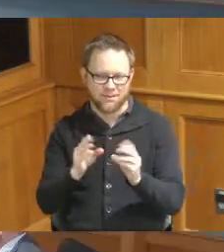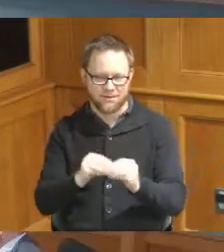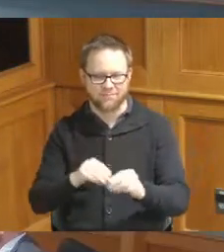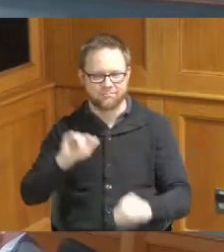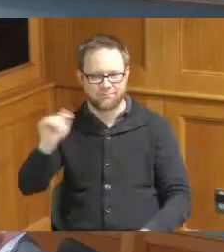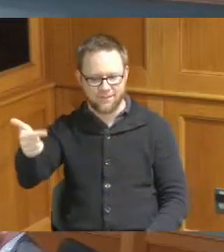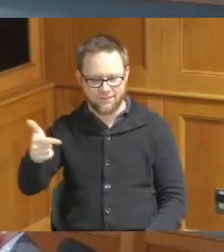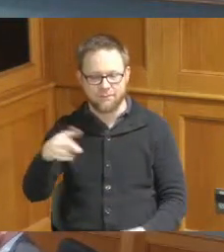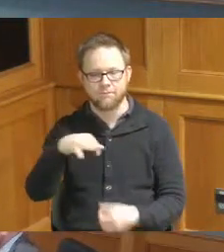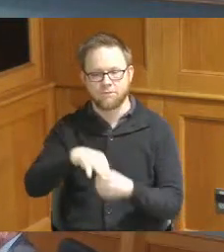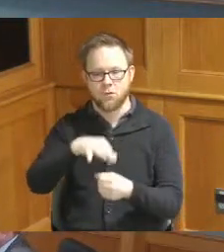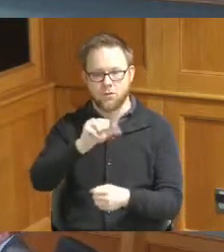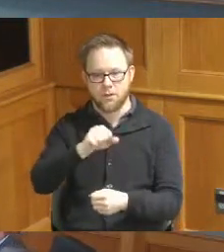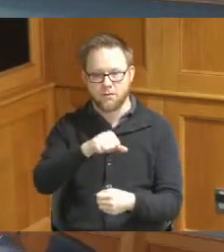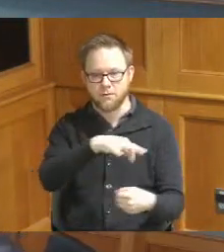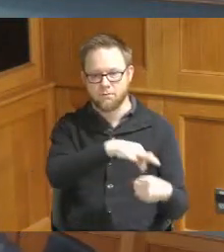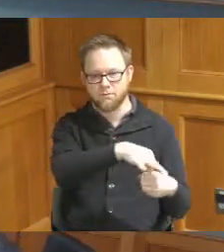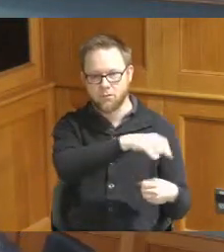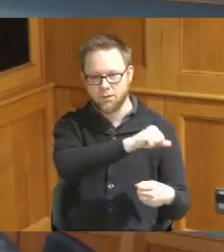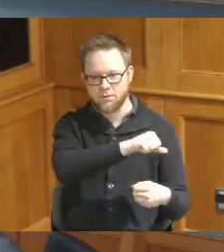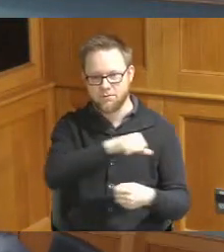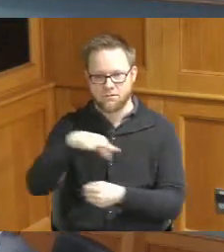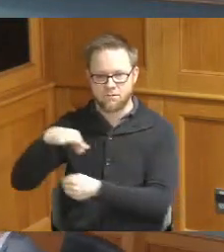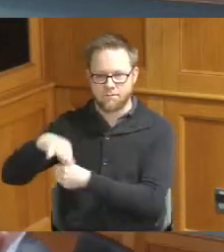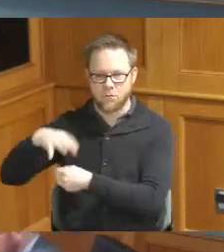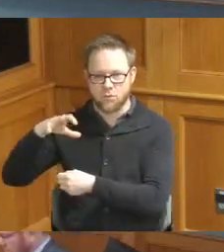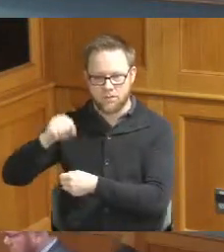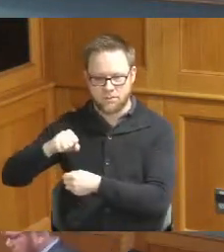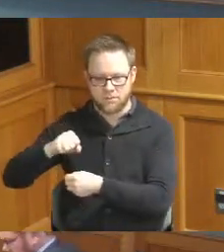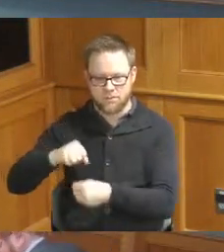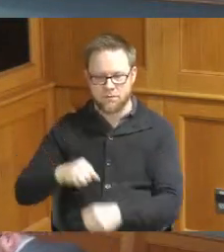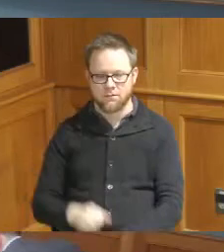Commissioner Reece yes Commissioner Driehaus Commissioner Summerow Dumas yes